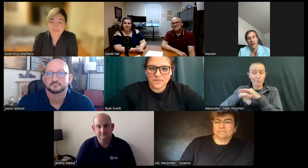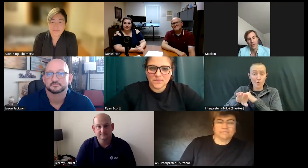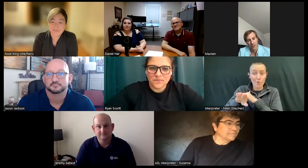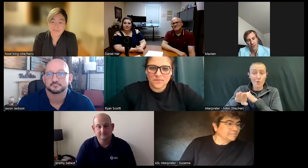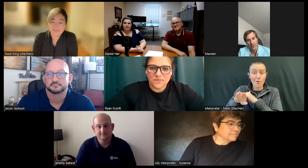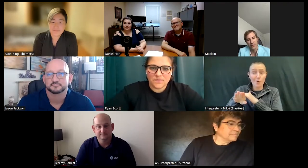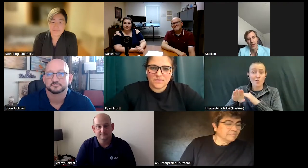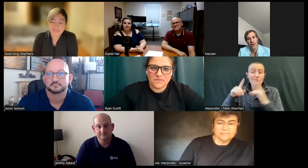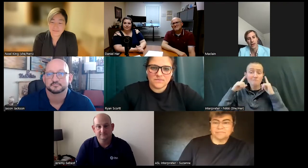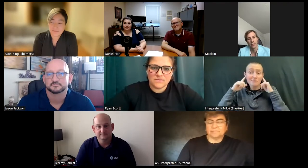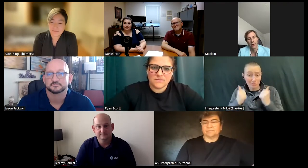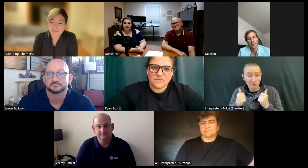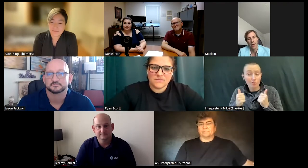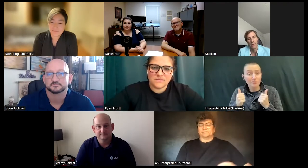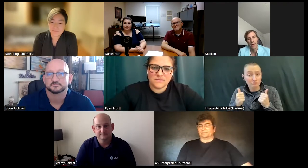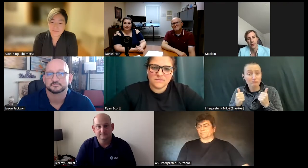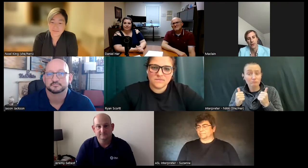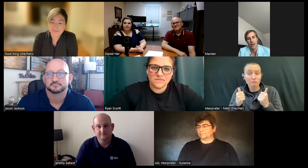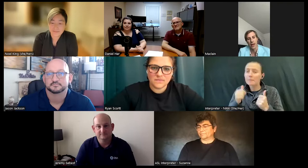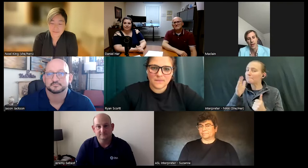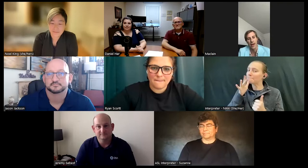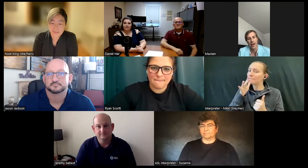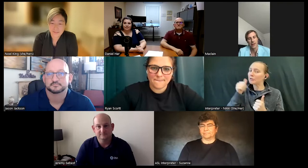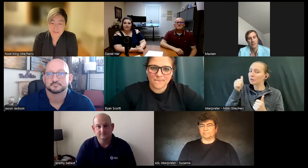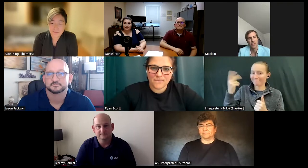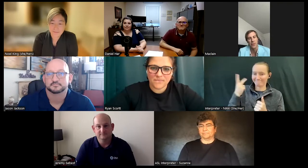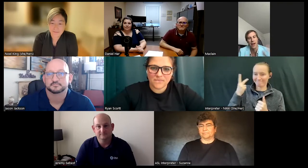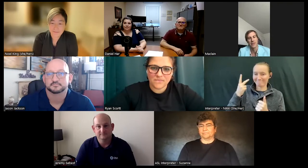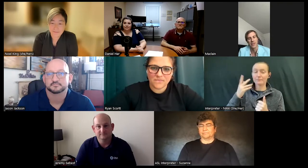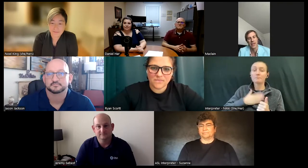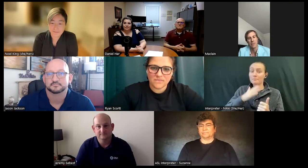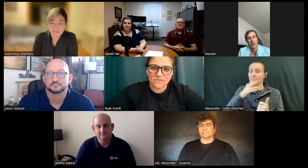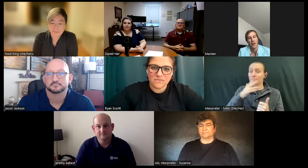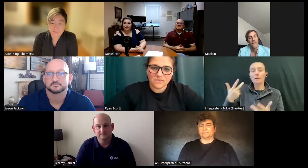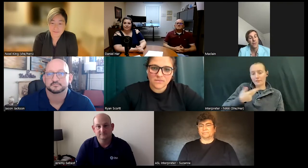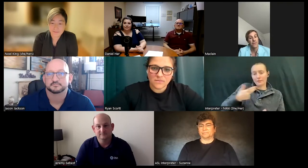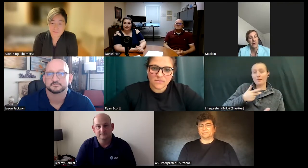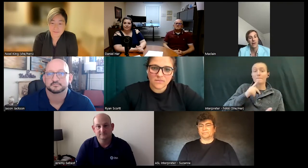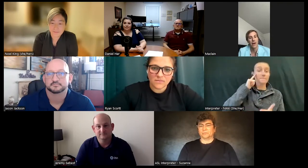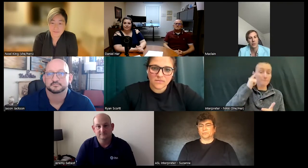my hearing loss. My mother and I and my brother have the same form of hearing